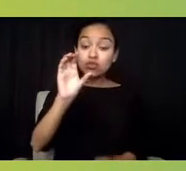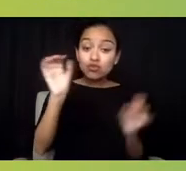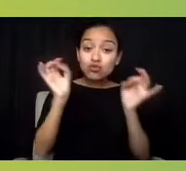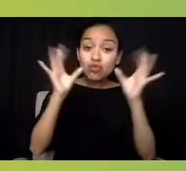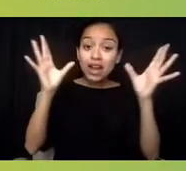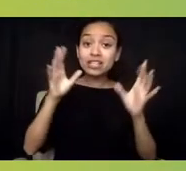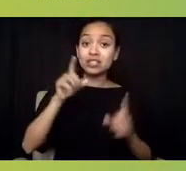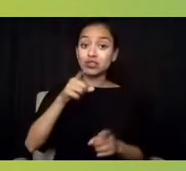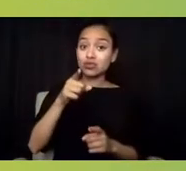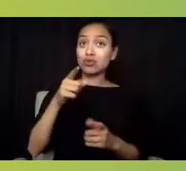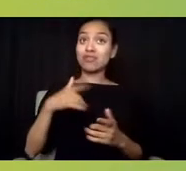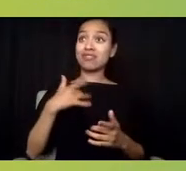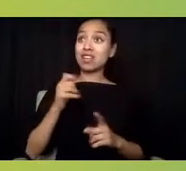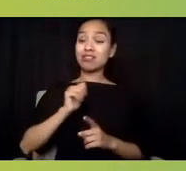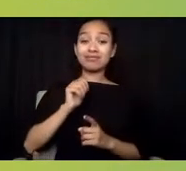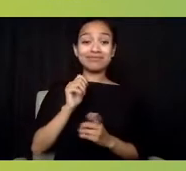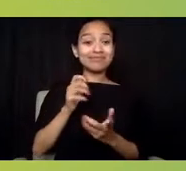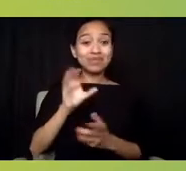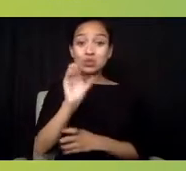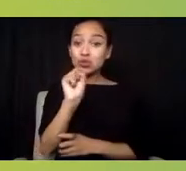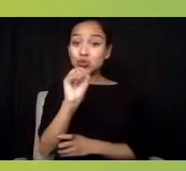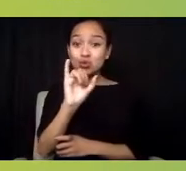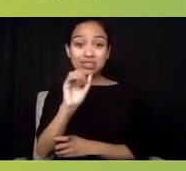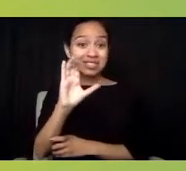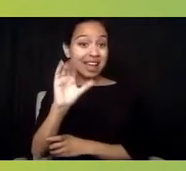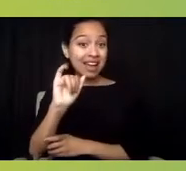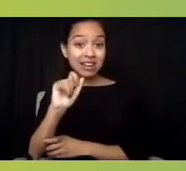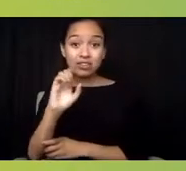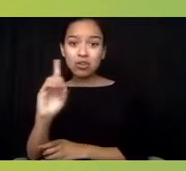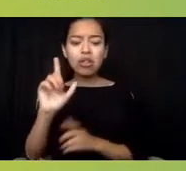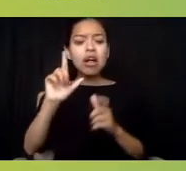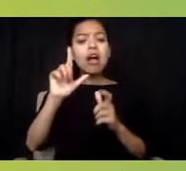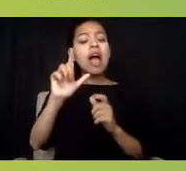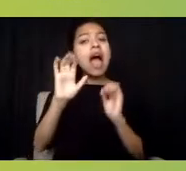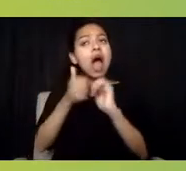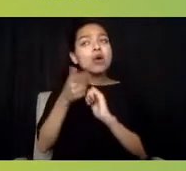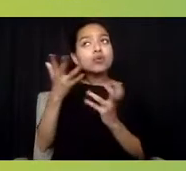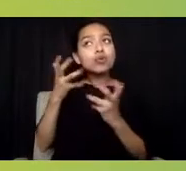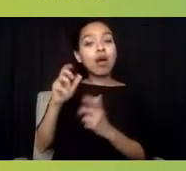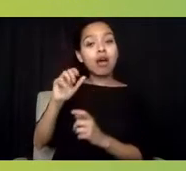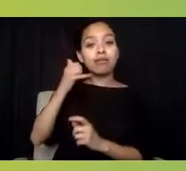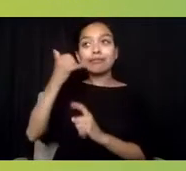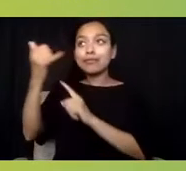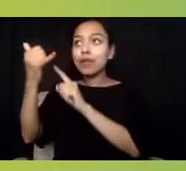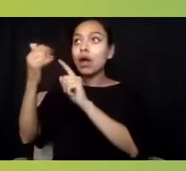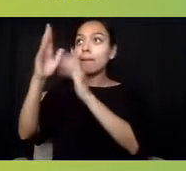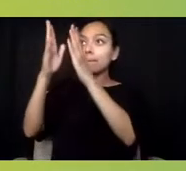How do you want someone else to hear you on the other side? Oh, my goodness, at your worst moment,